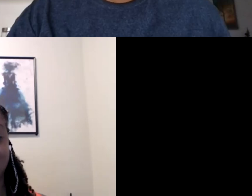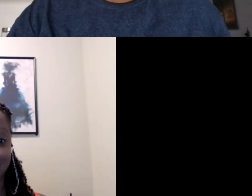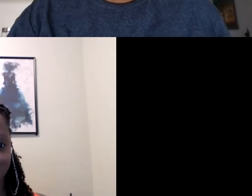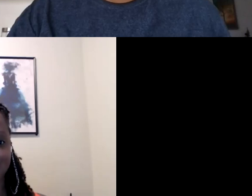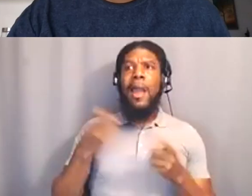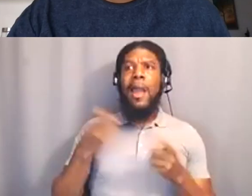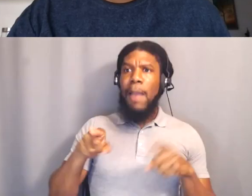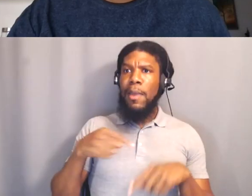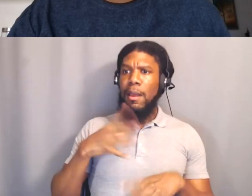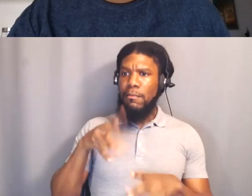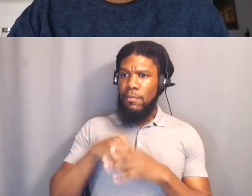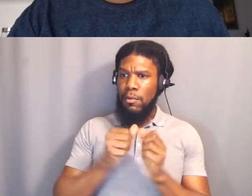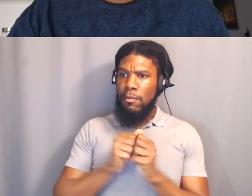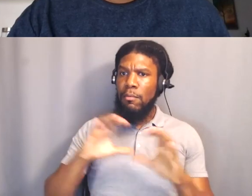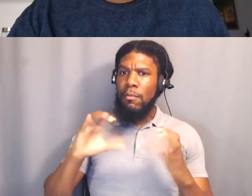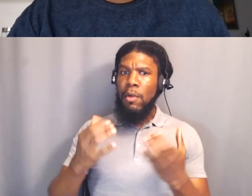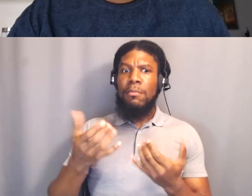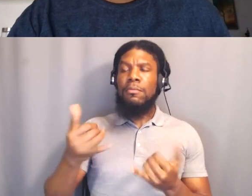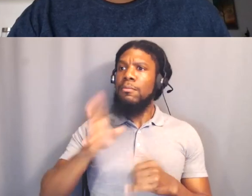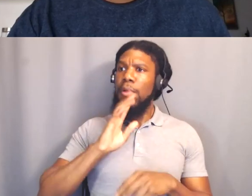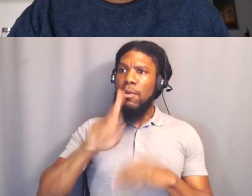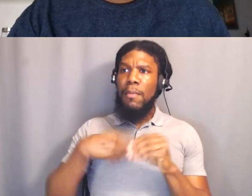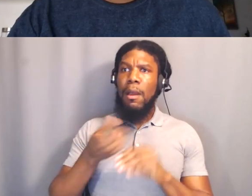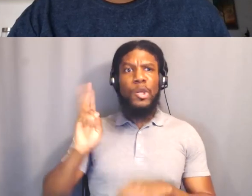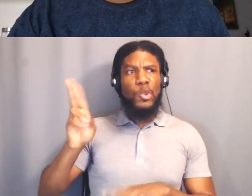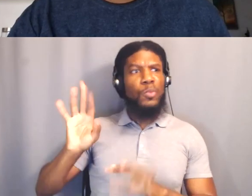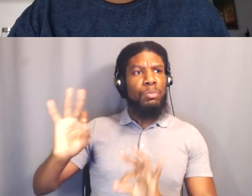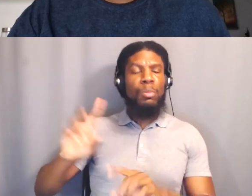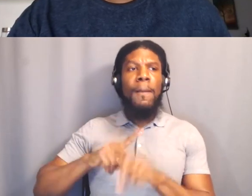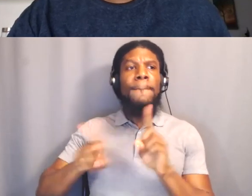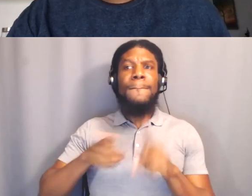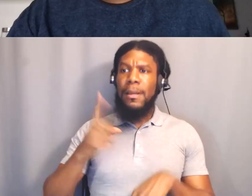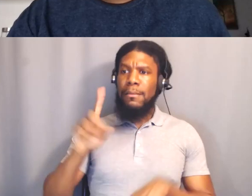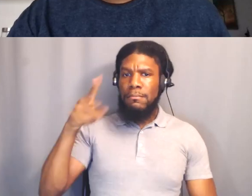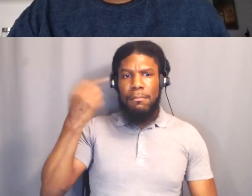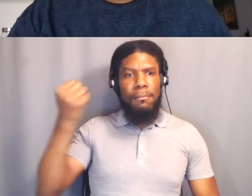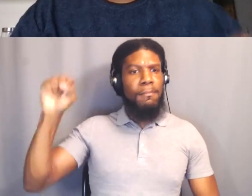about what you gonna do right now for Black Power. And I have appreciated that so, so much.